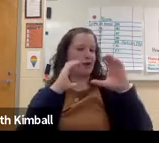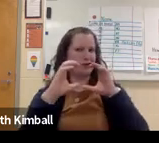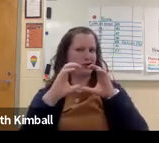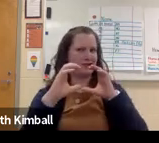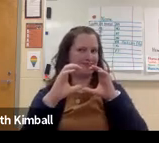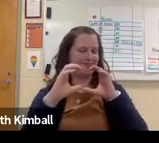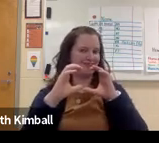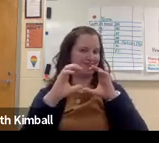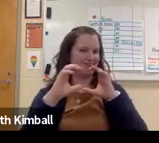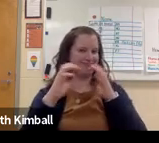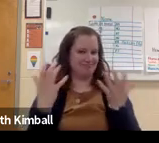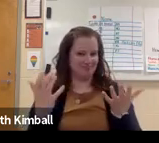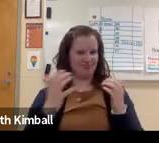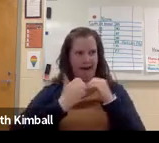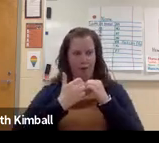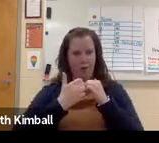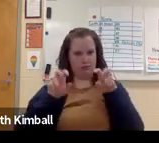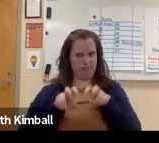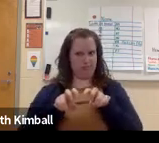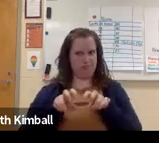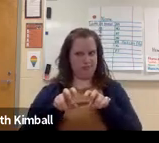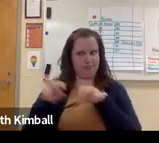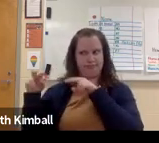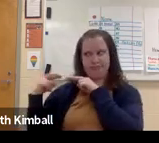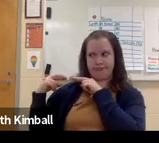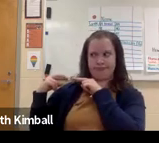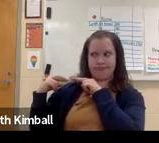that can present challenges as far as communication,